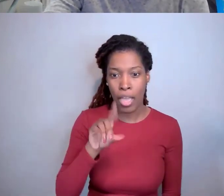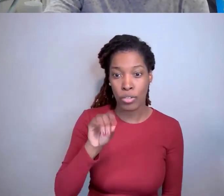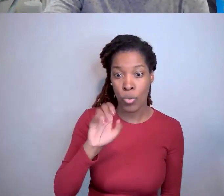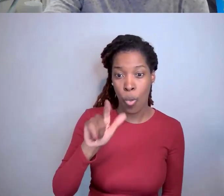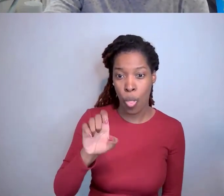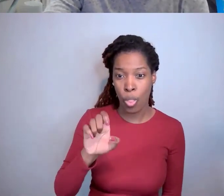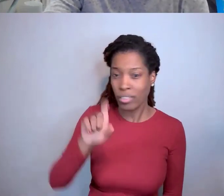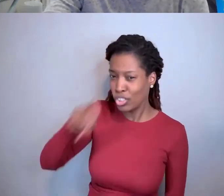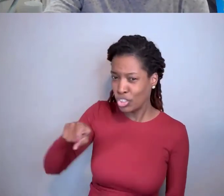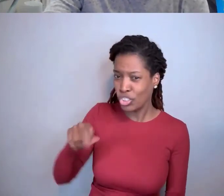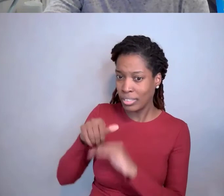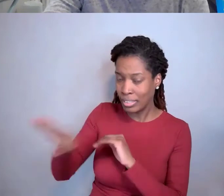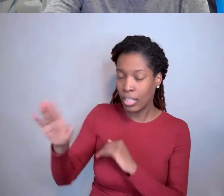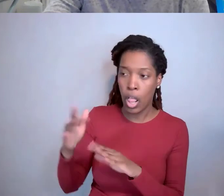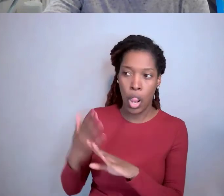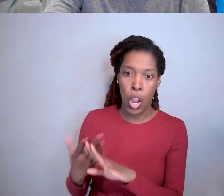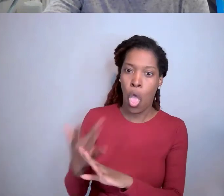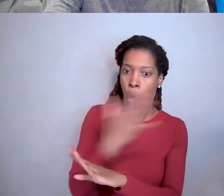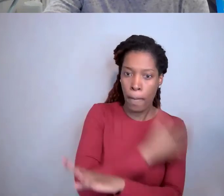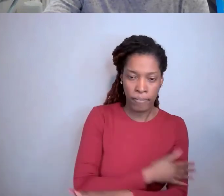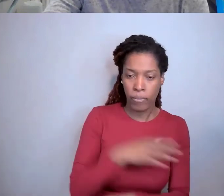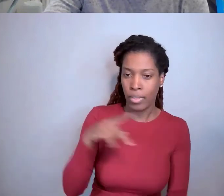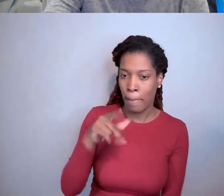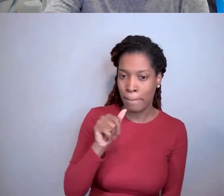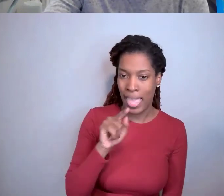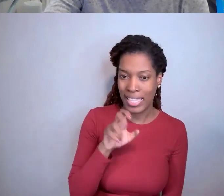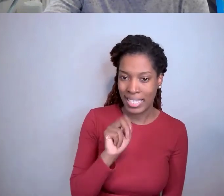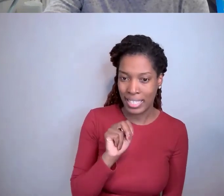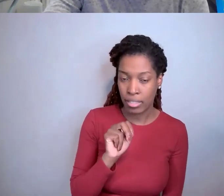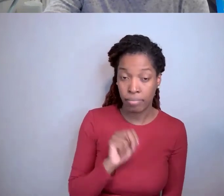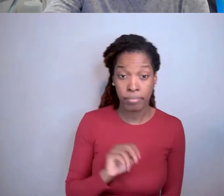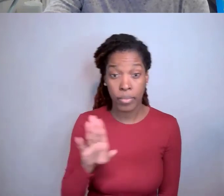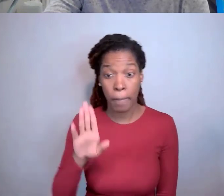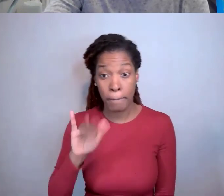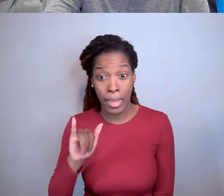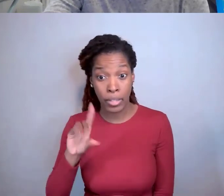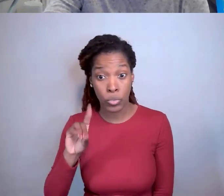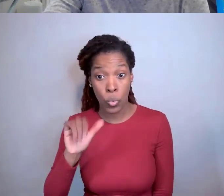So remember. Your Bayh-Dole obligations begin before